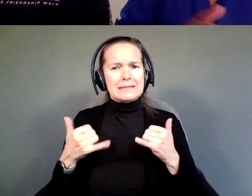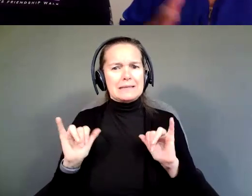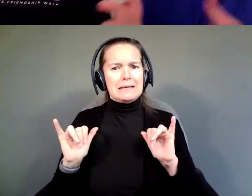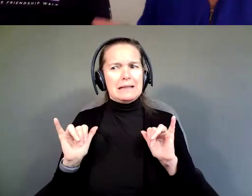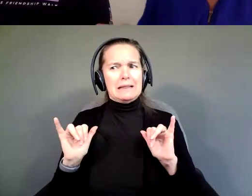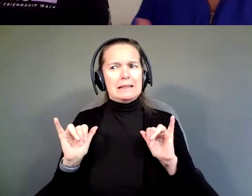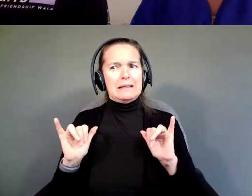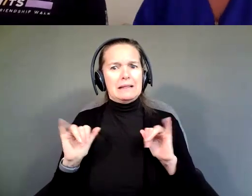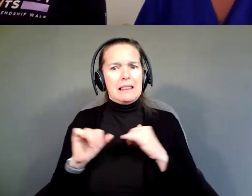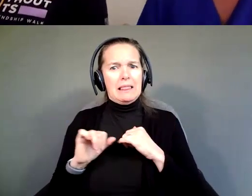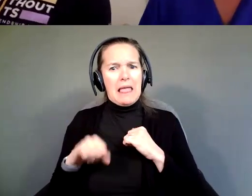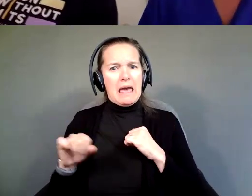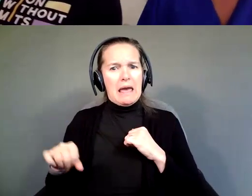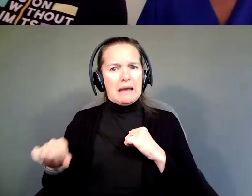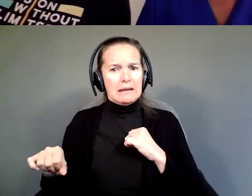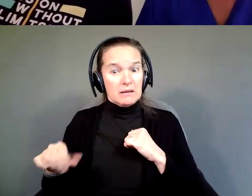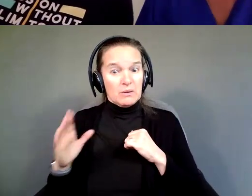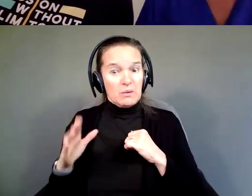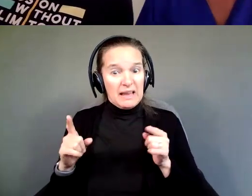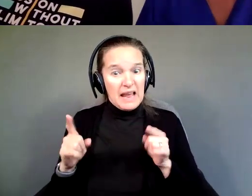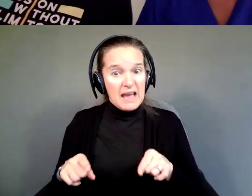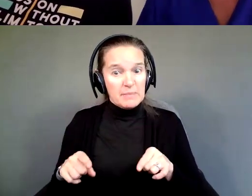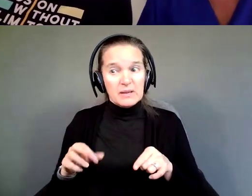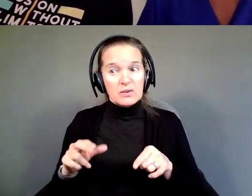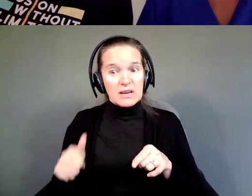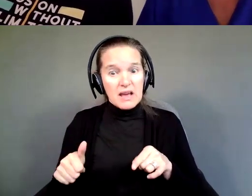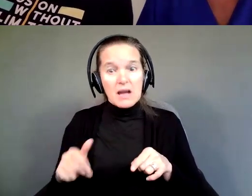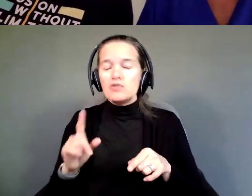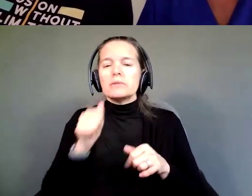What's going on? But just continue to persevere and don't give up.